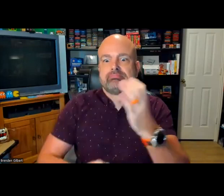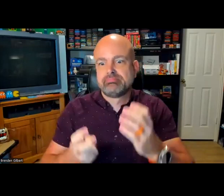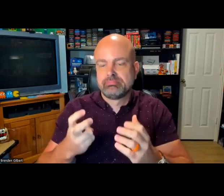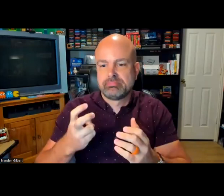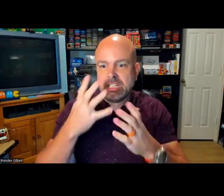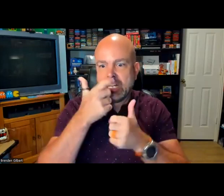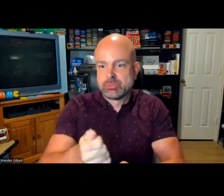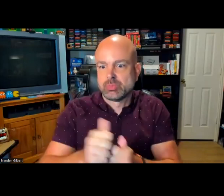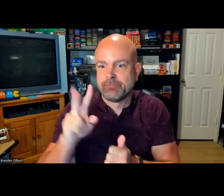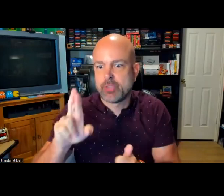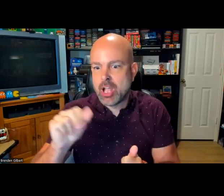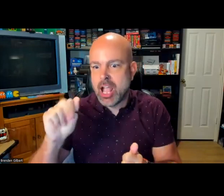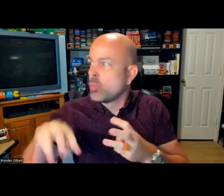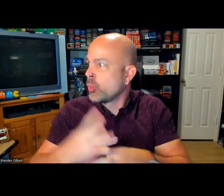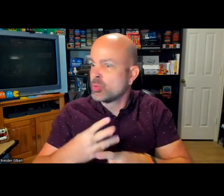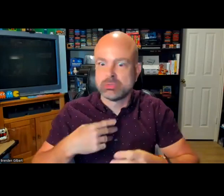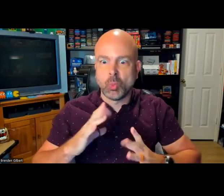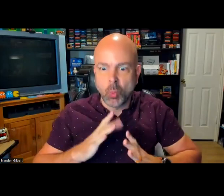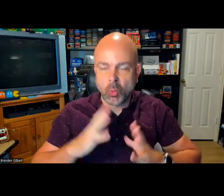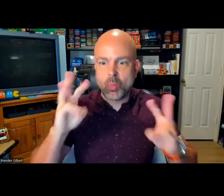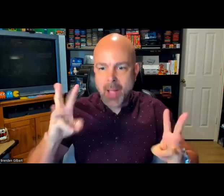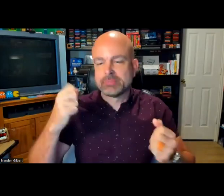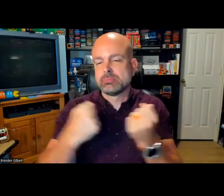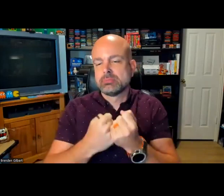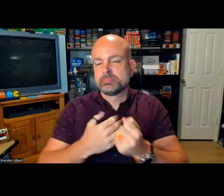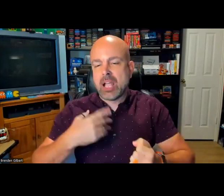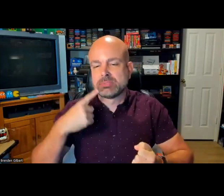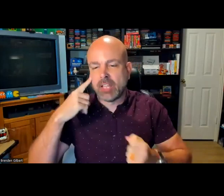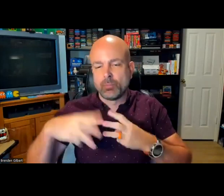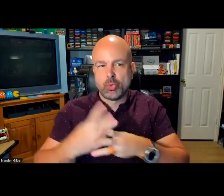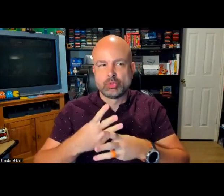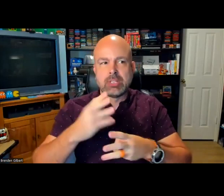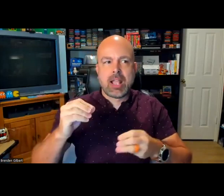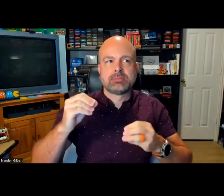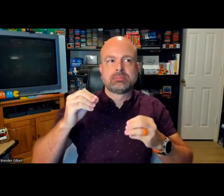previously, and I dove into the AR/VR world and got really